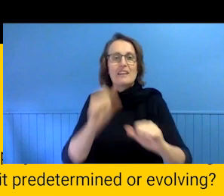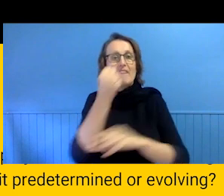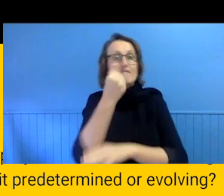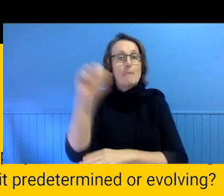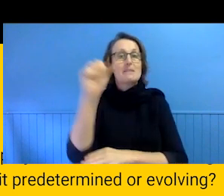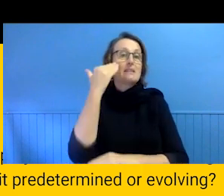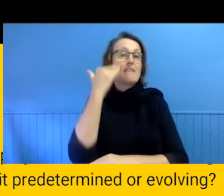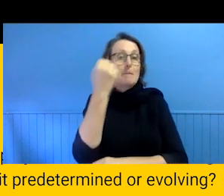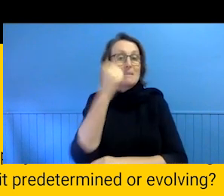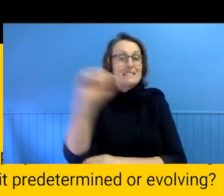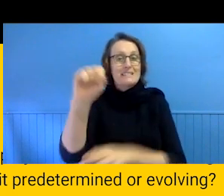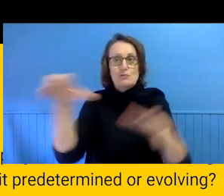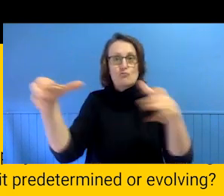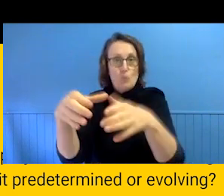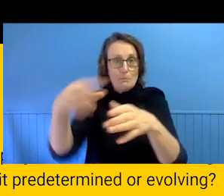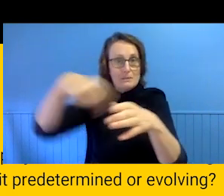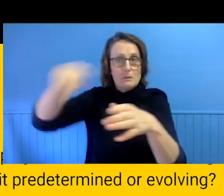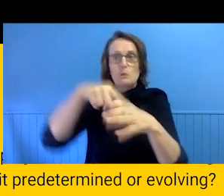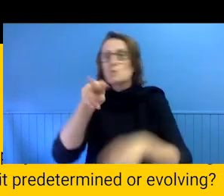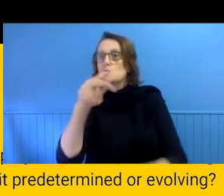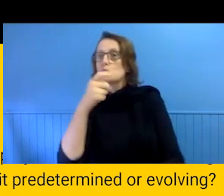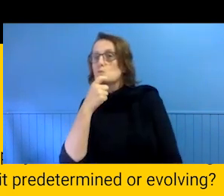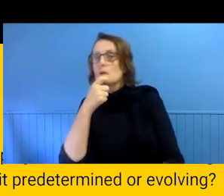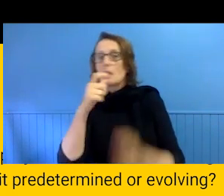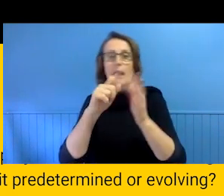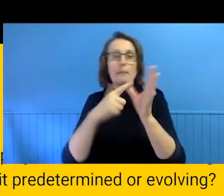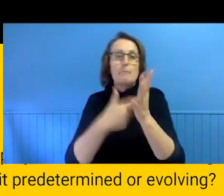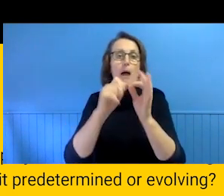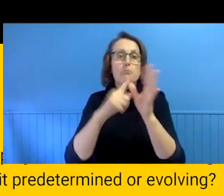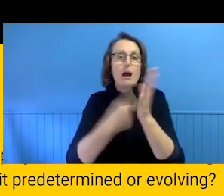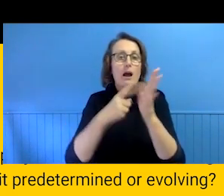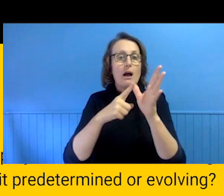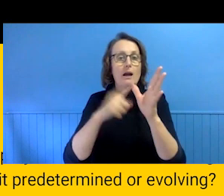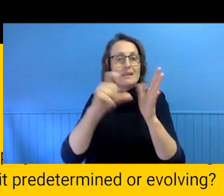Fondu Set and also our peers like Barbara Cleveland and there was Level in Brisbane.